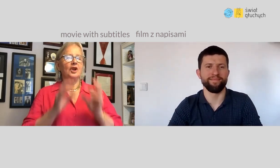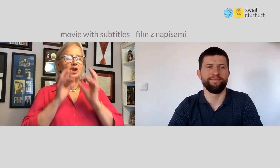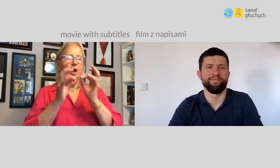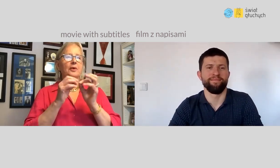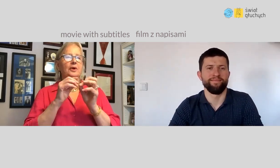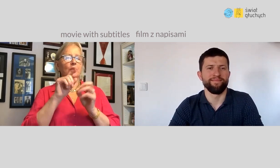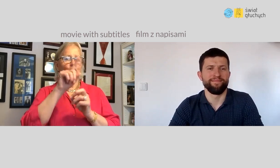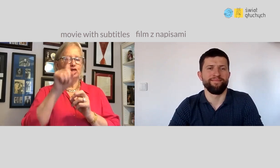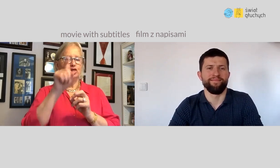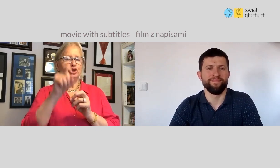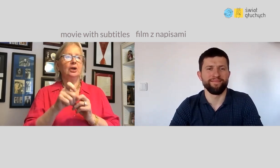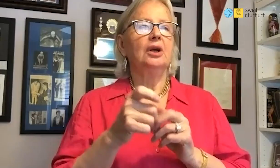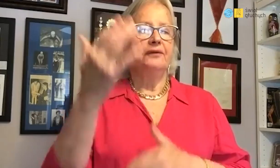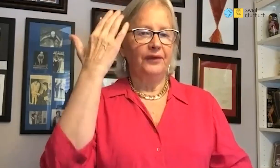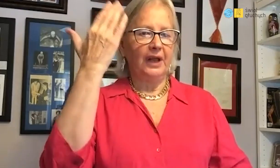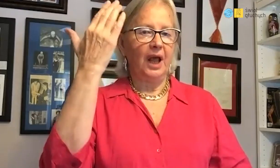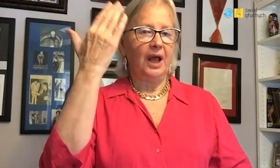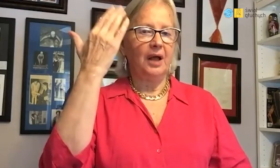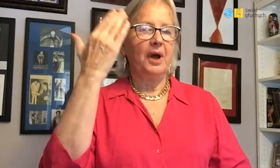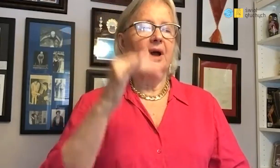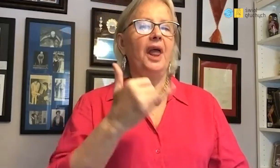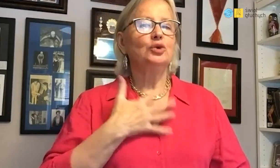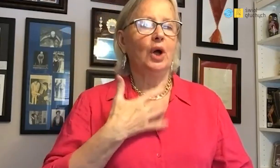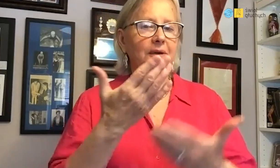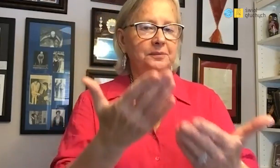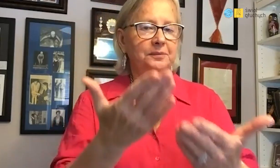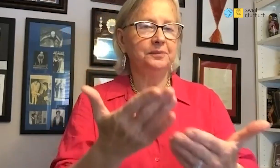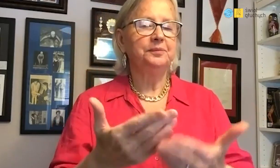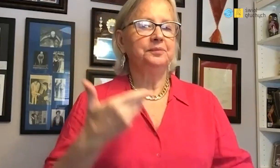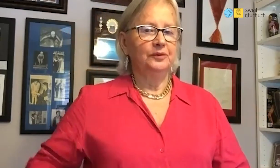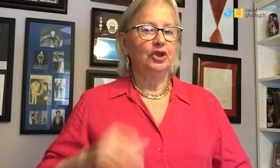Good morning everyone. How are you?